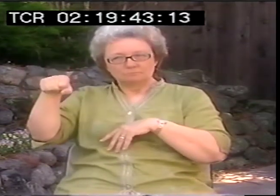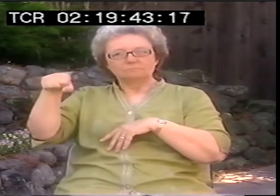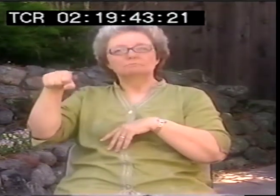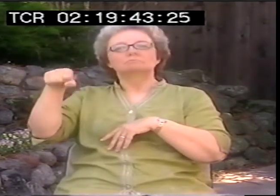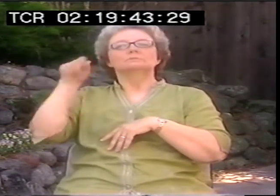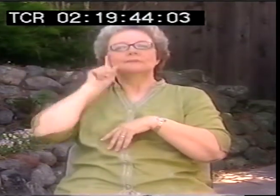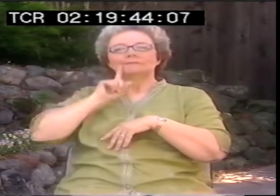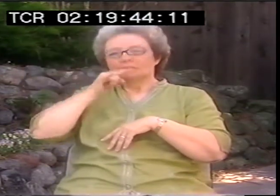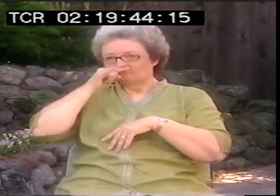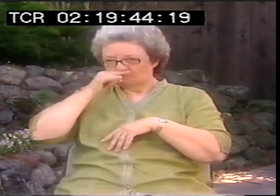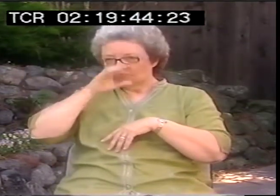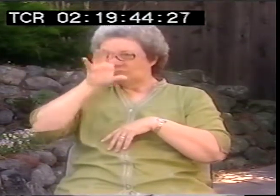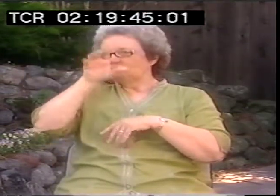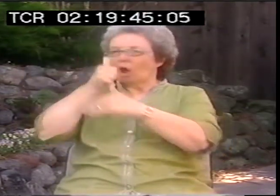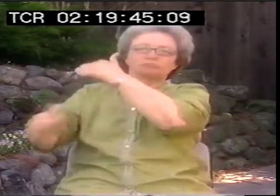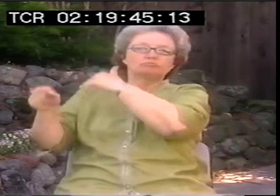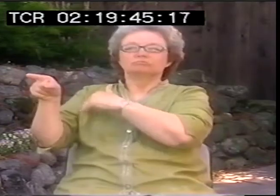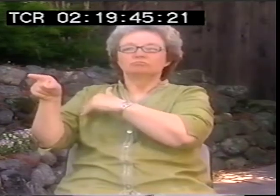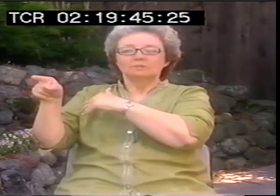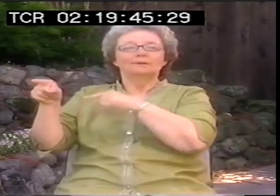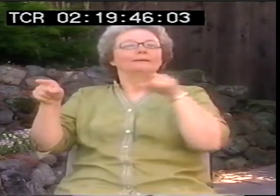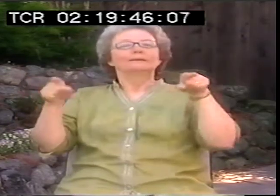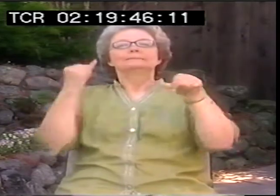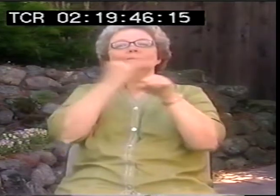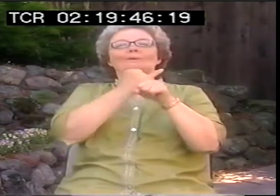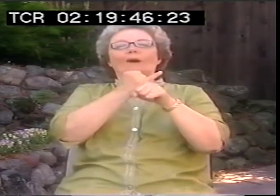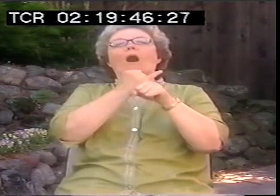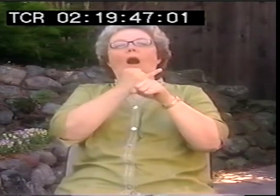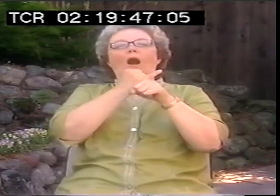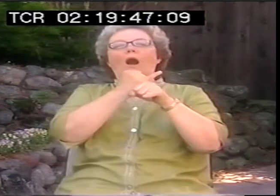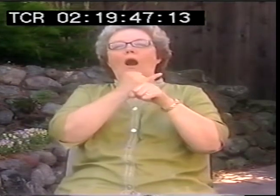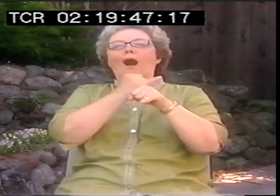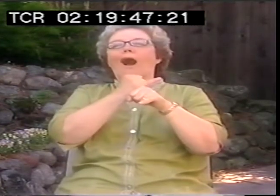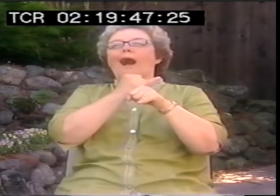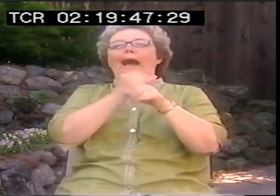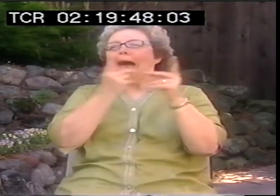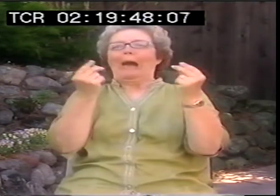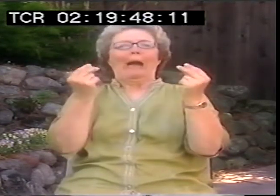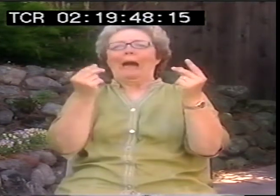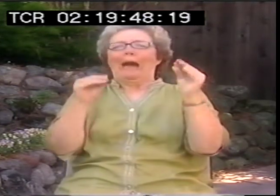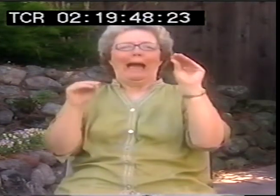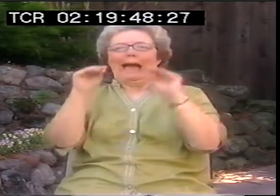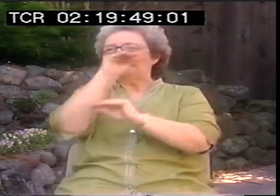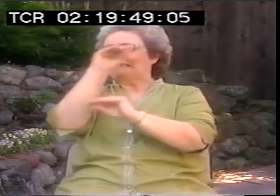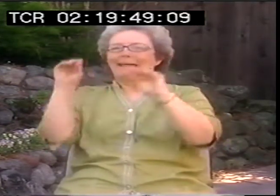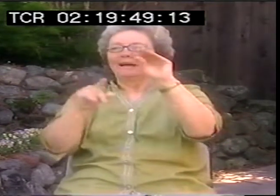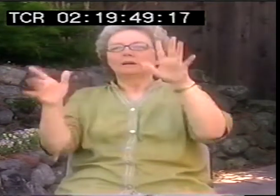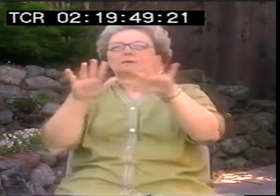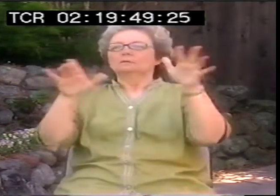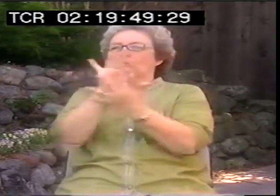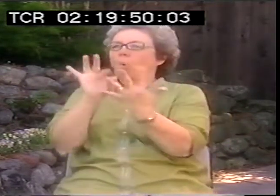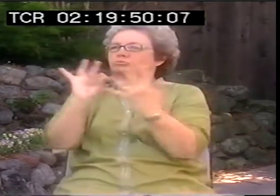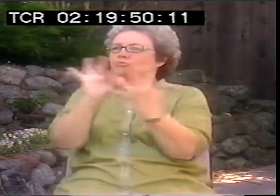Deaf kids were under the mantle of special ed. So everything was being reconfigured,